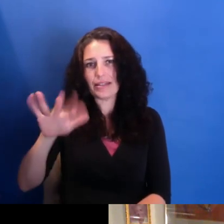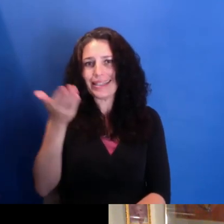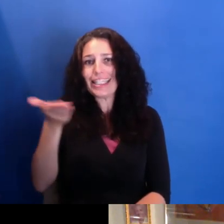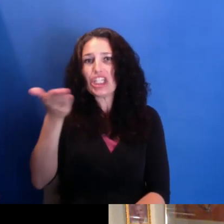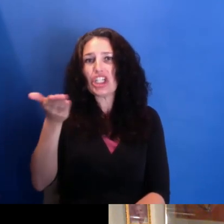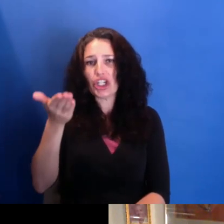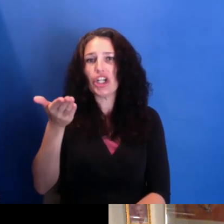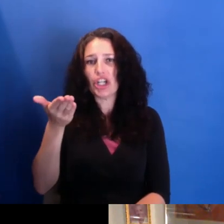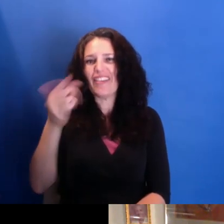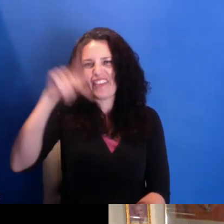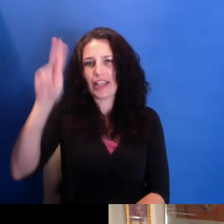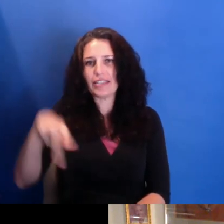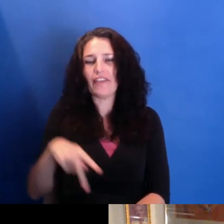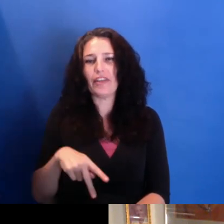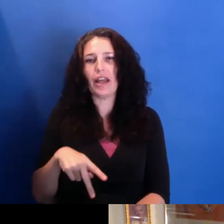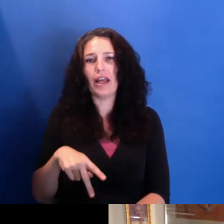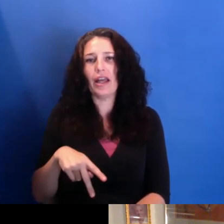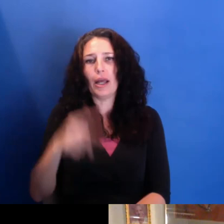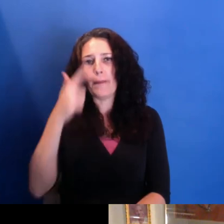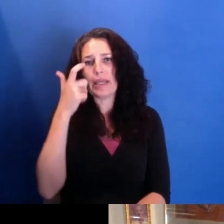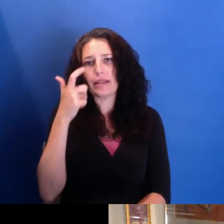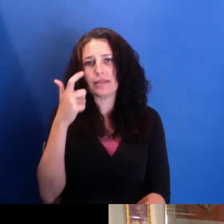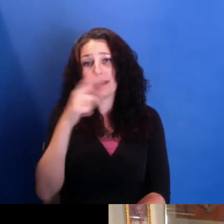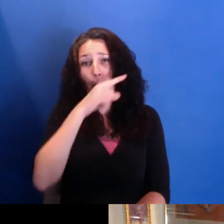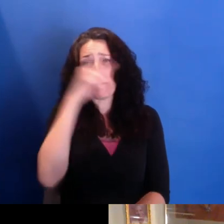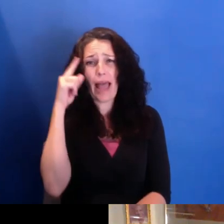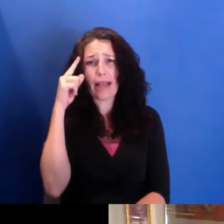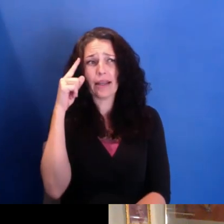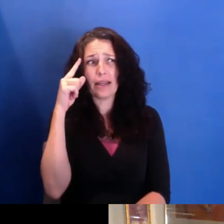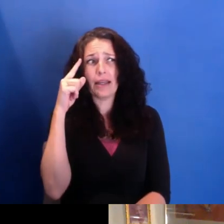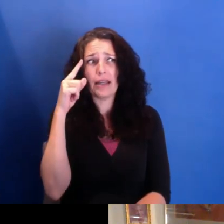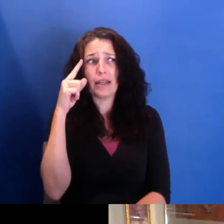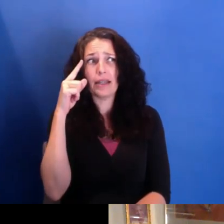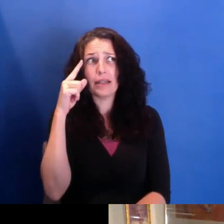in terms of the Black community that-- that migrated to Philadelphia.